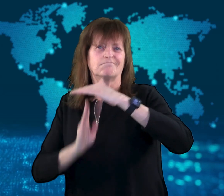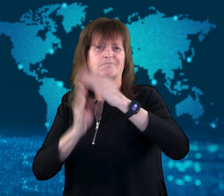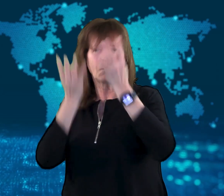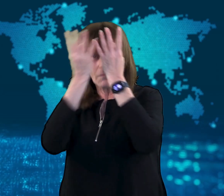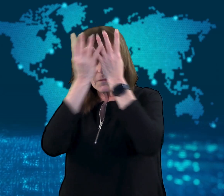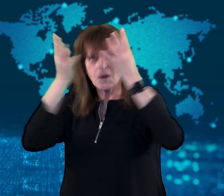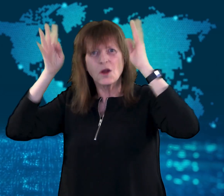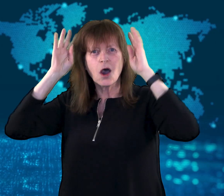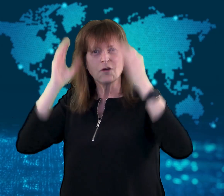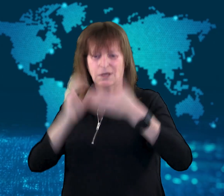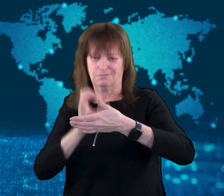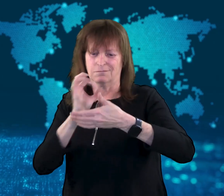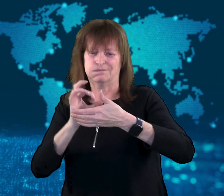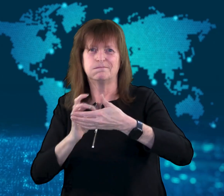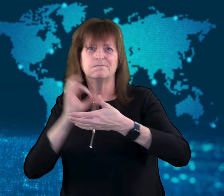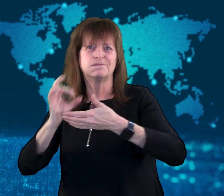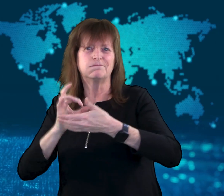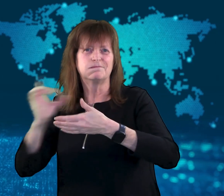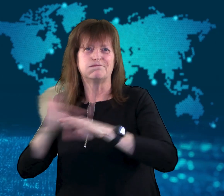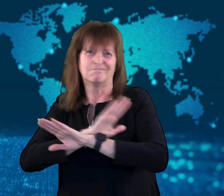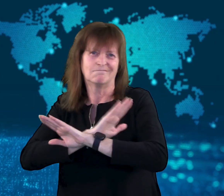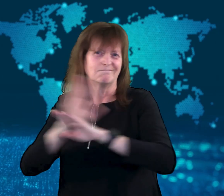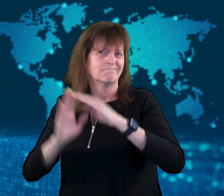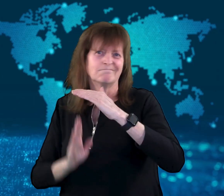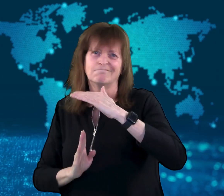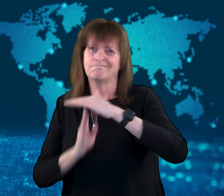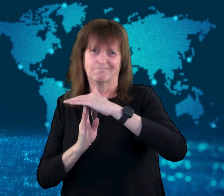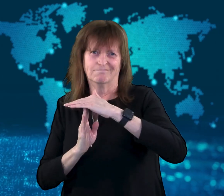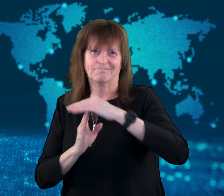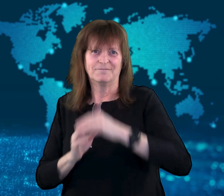UK monarchs on Australian bills.